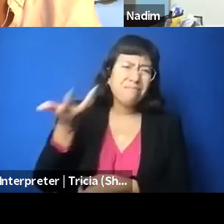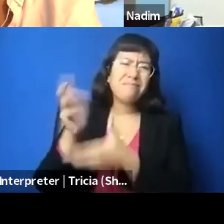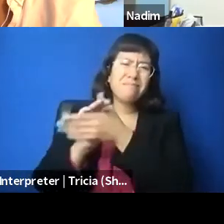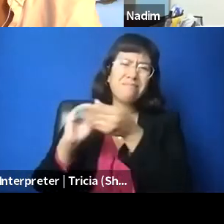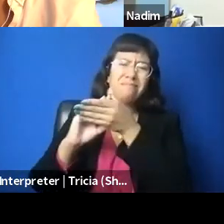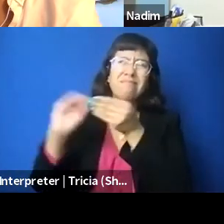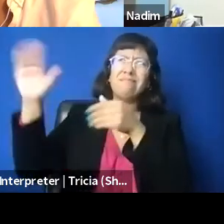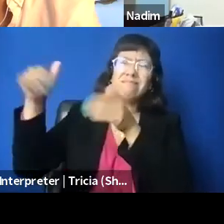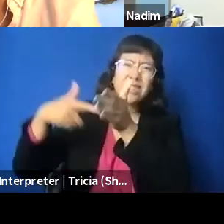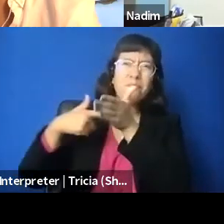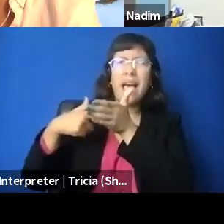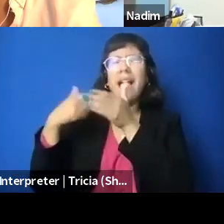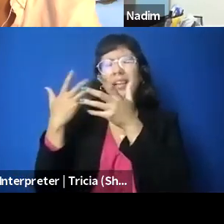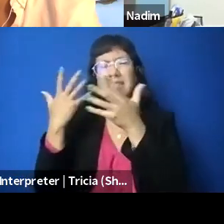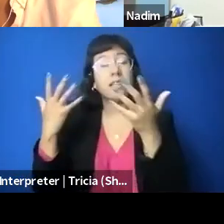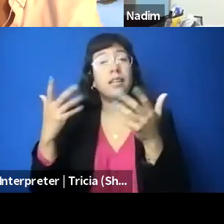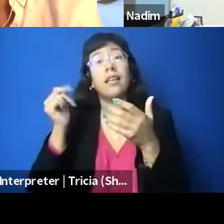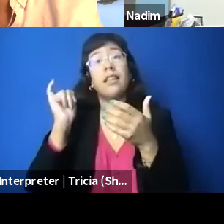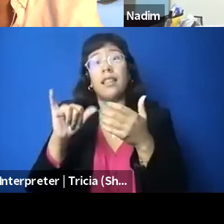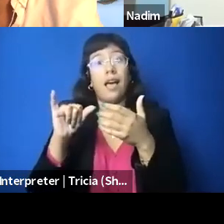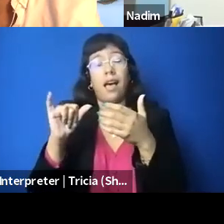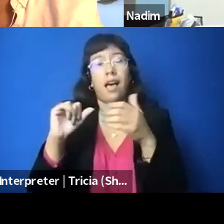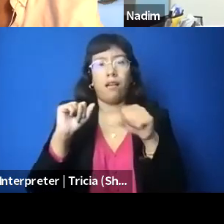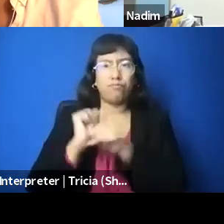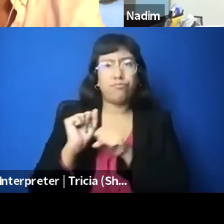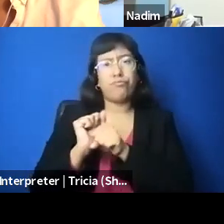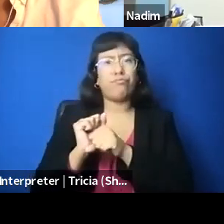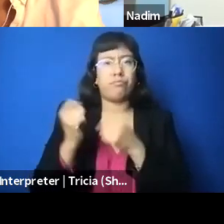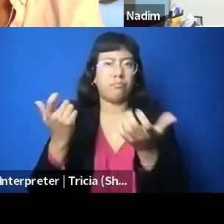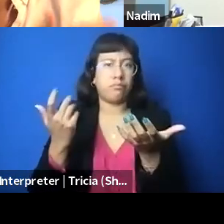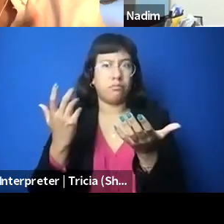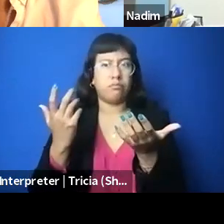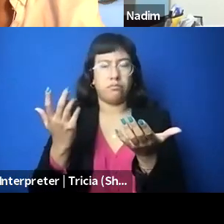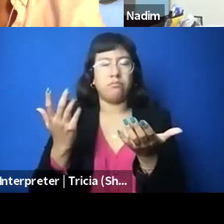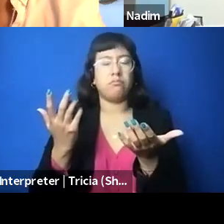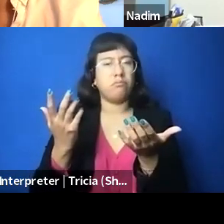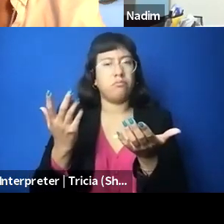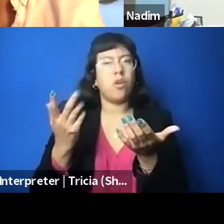and a big part of that has been what are you in the US doing